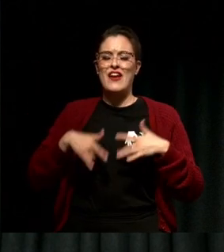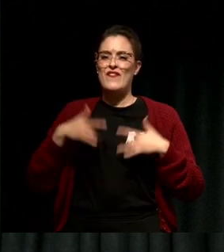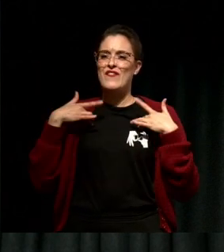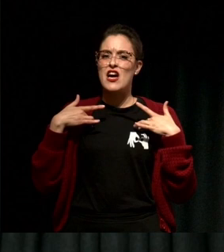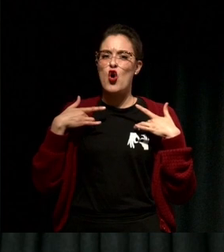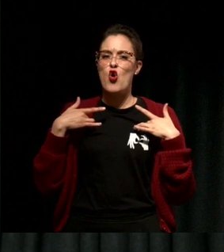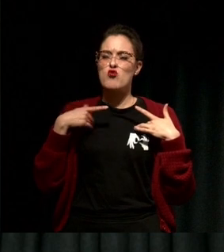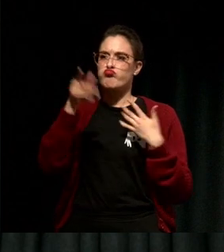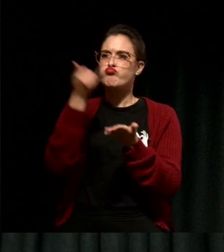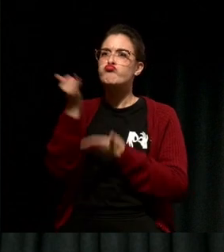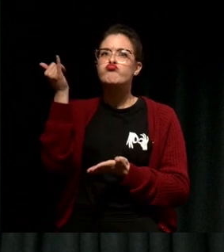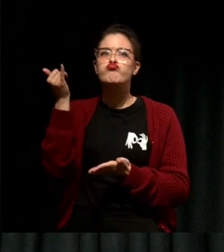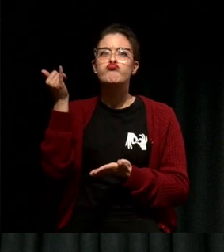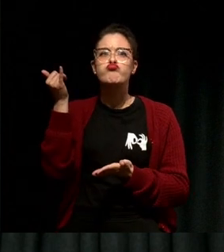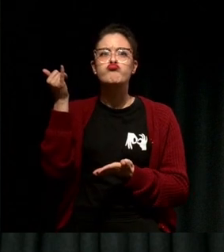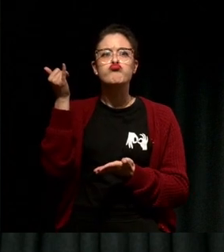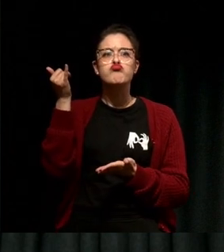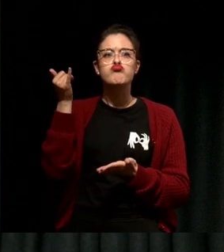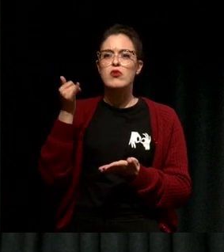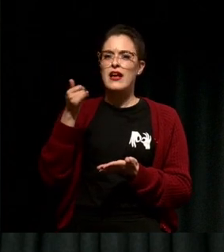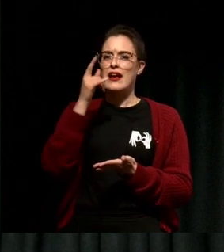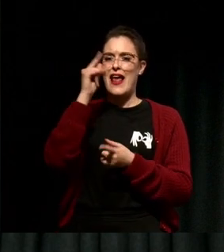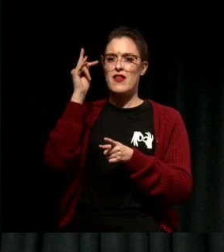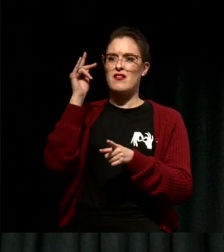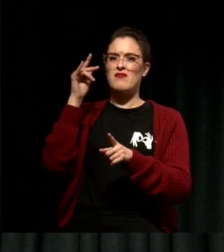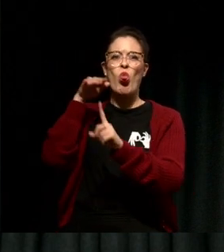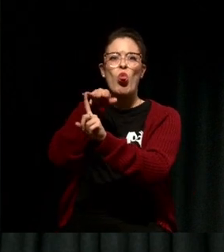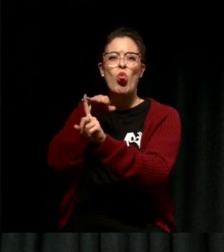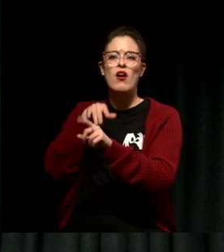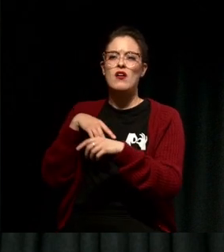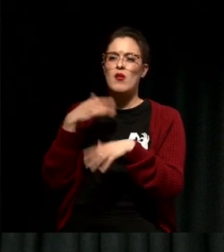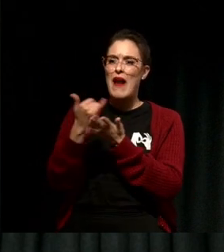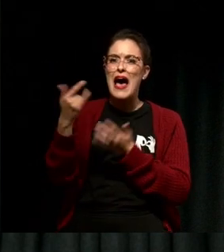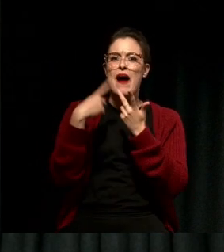But anger below the line is about blame and criticism.